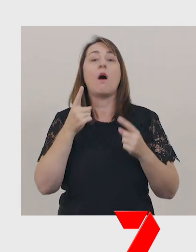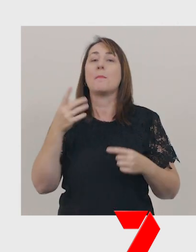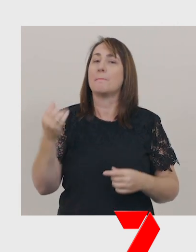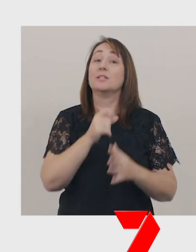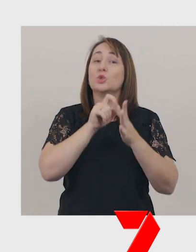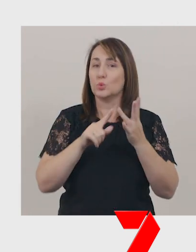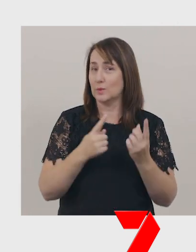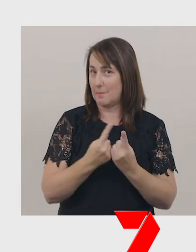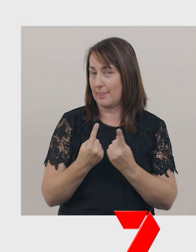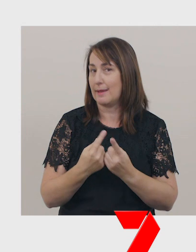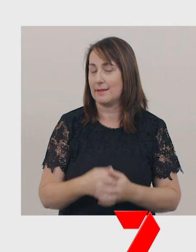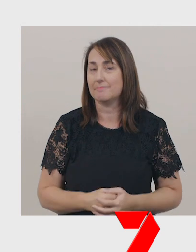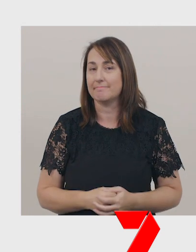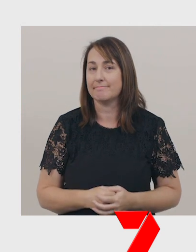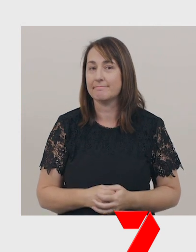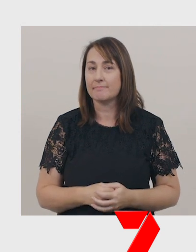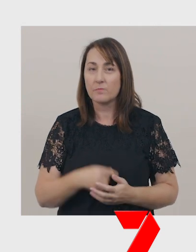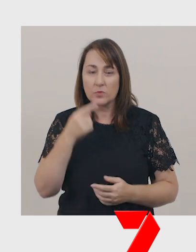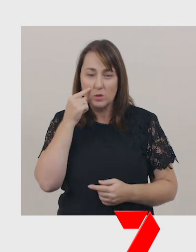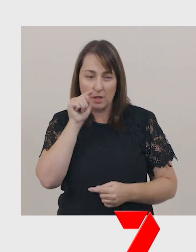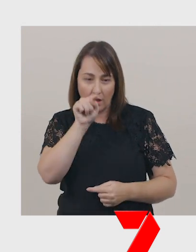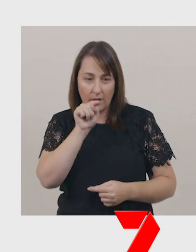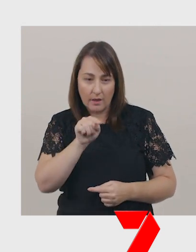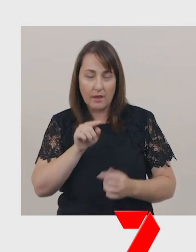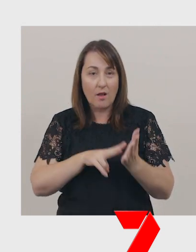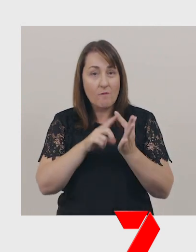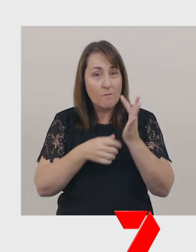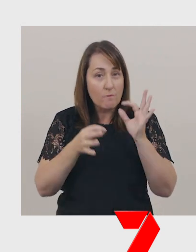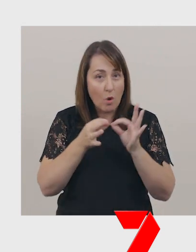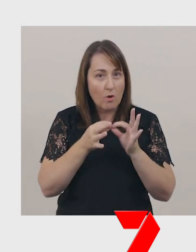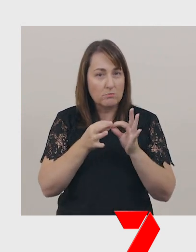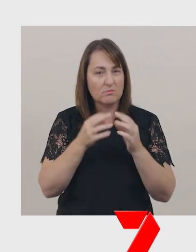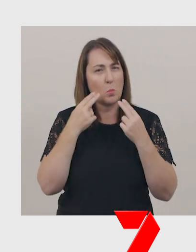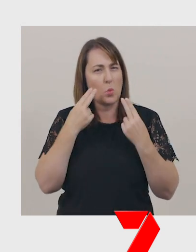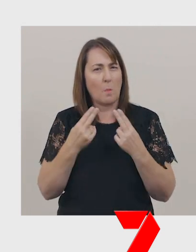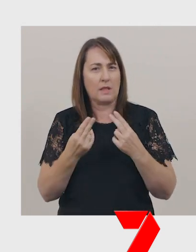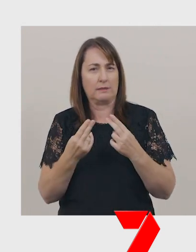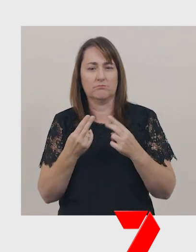Did you notice the verbs used in the commands are mostly at the beginning of a sentence?